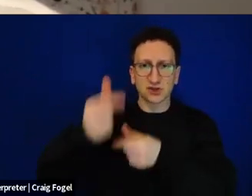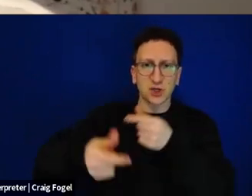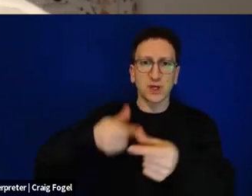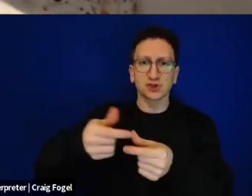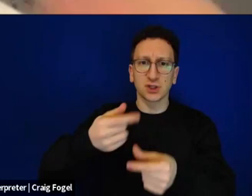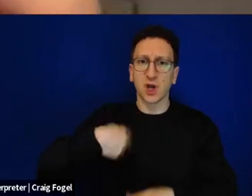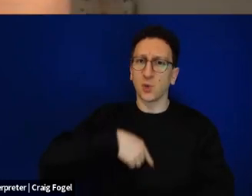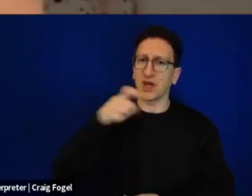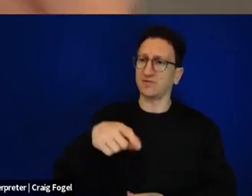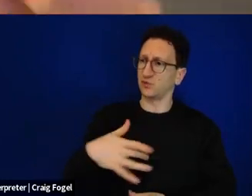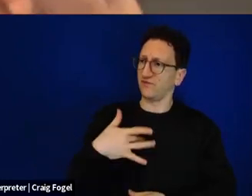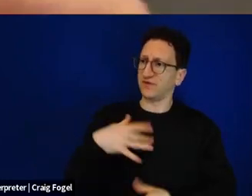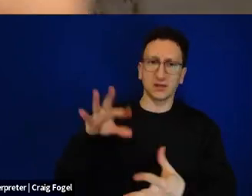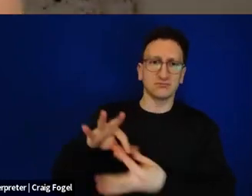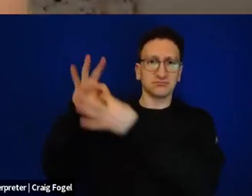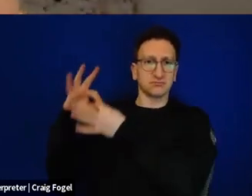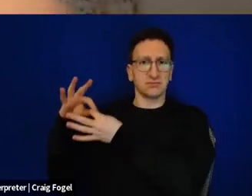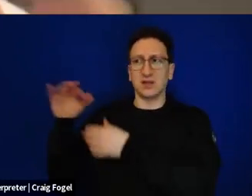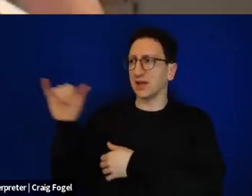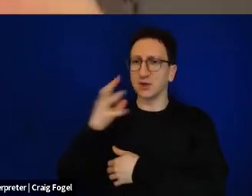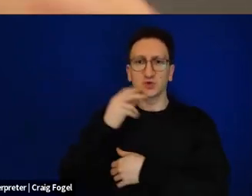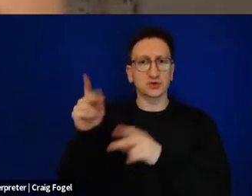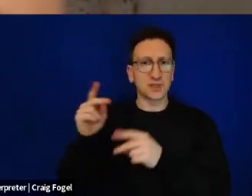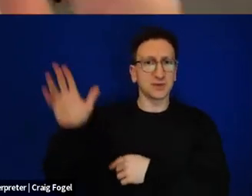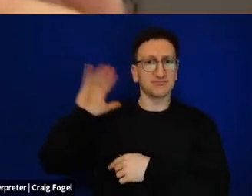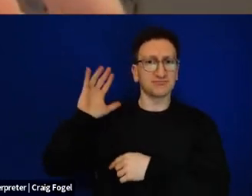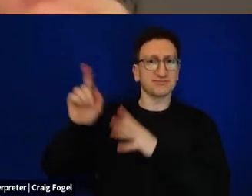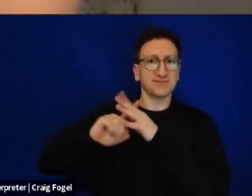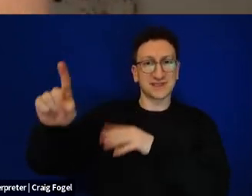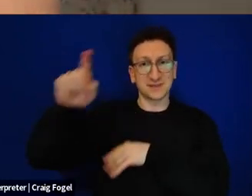a sense that there's always a promised land, there's always a way out, we can topple Pharaoh,